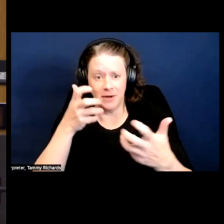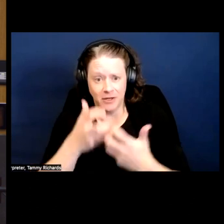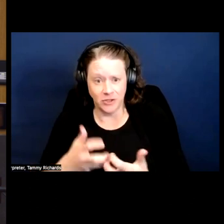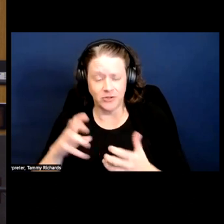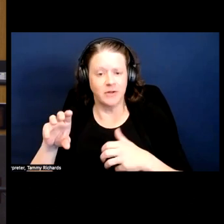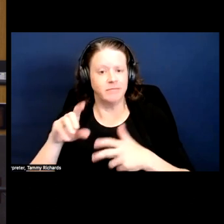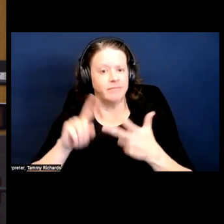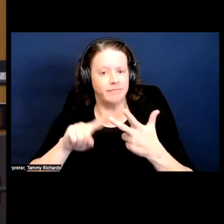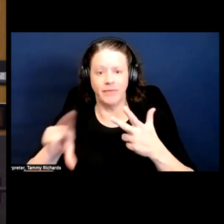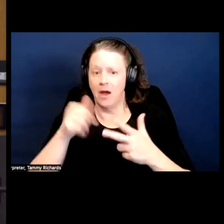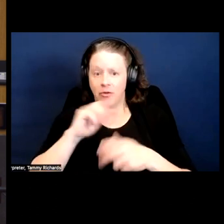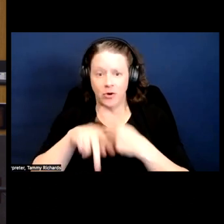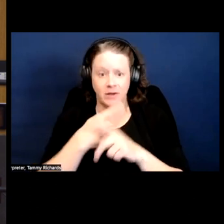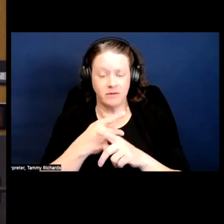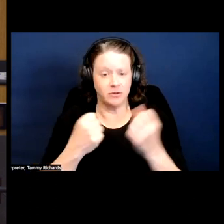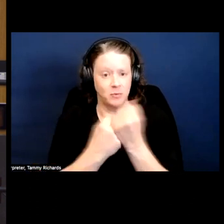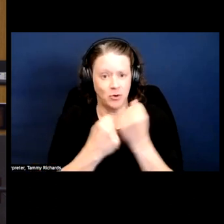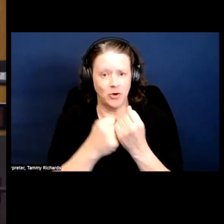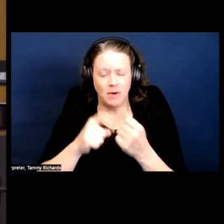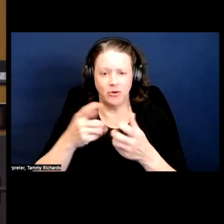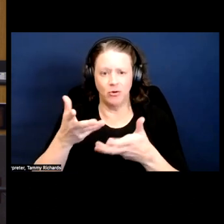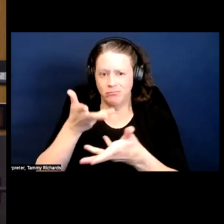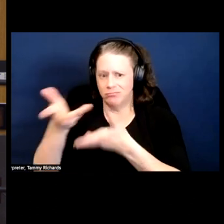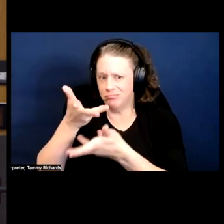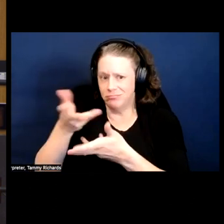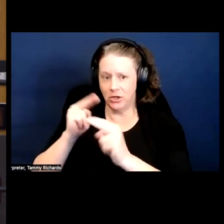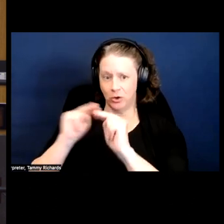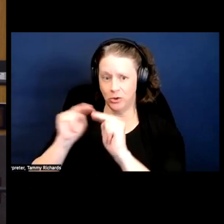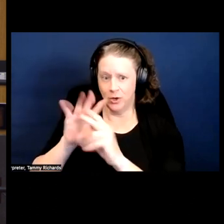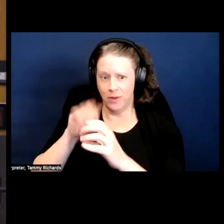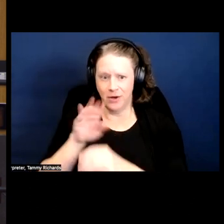of support that you have to negotiate that within your own life context.